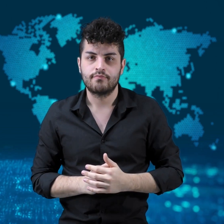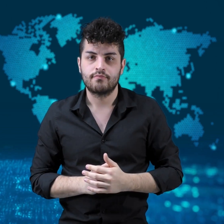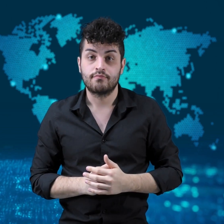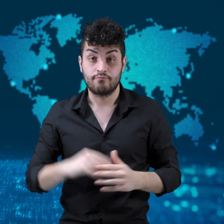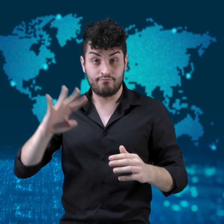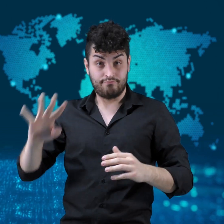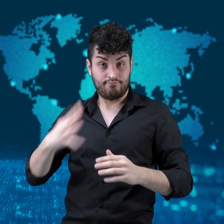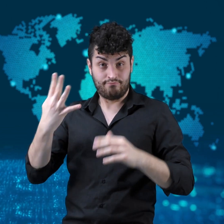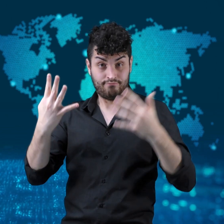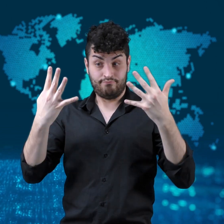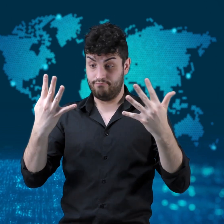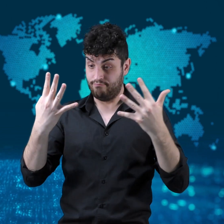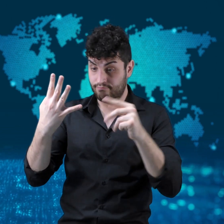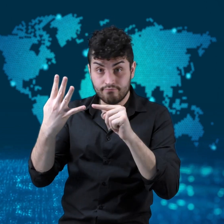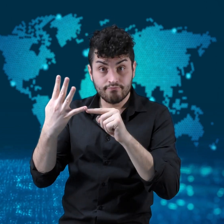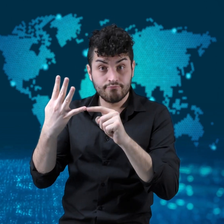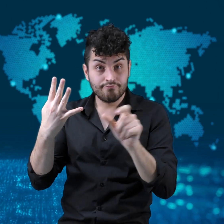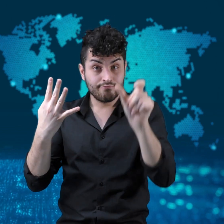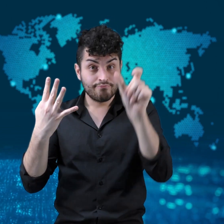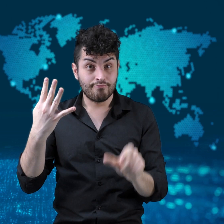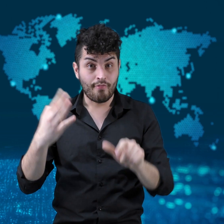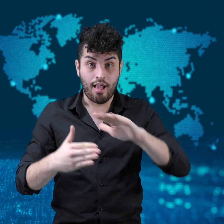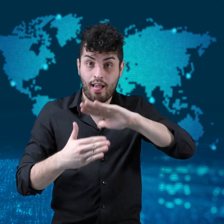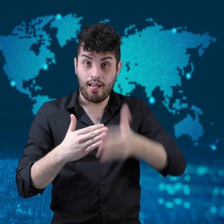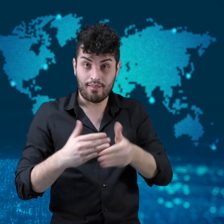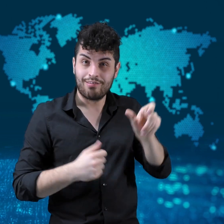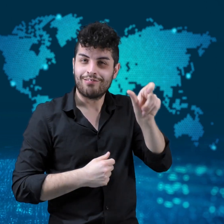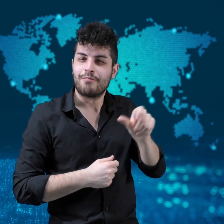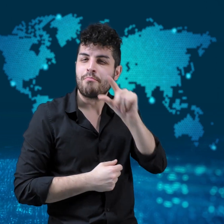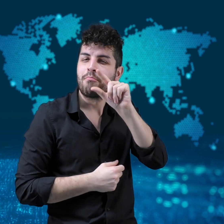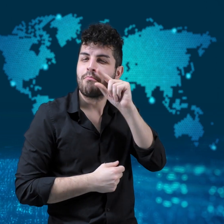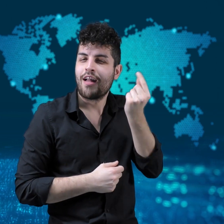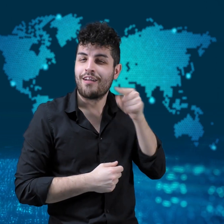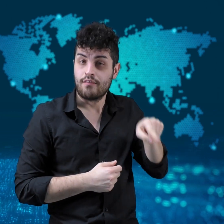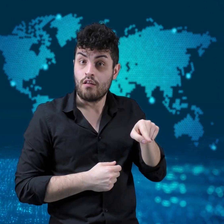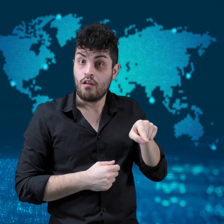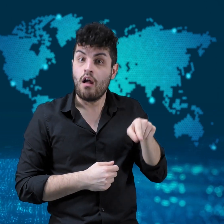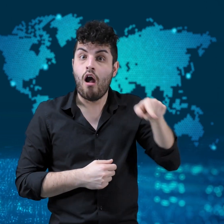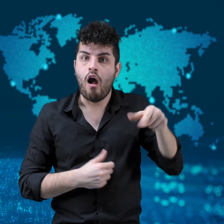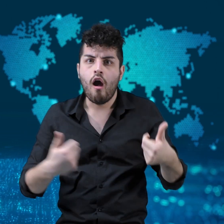was the boyfriend of one of the women,